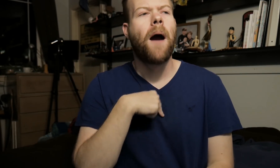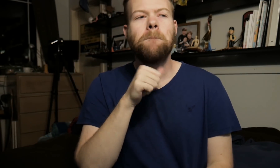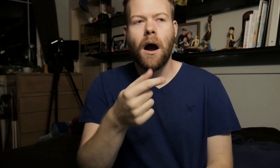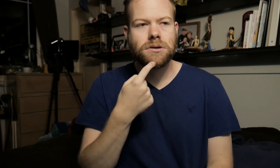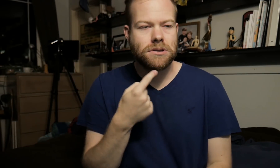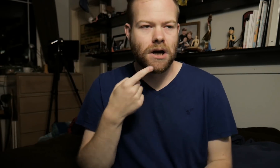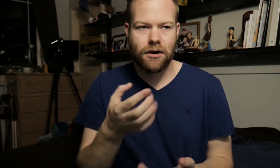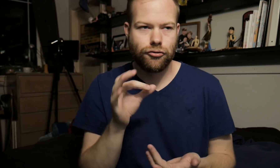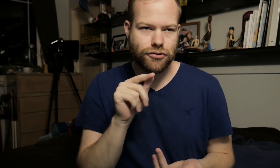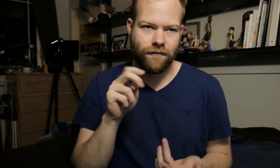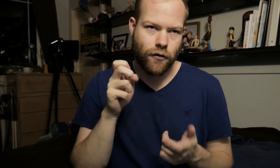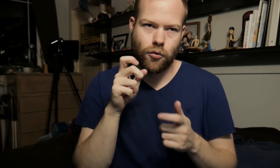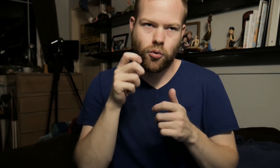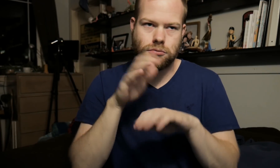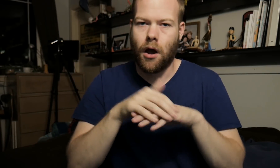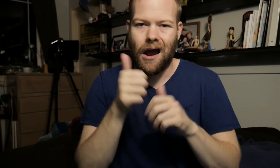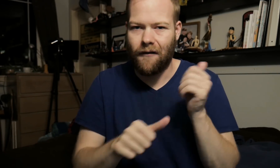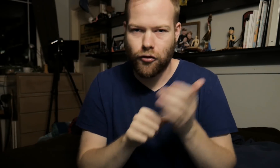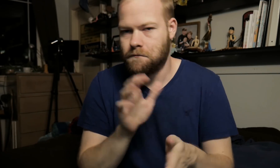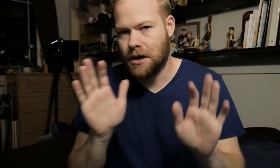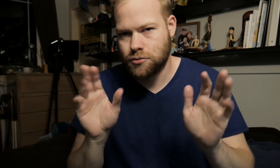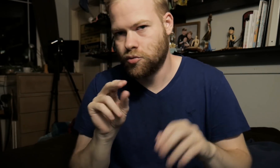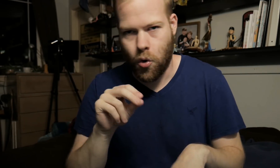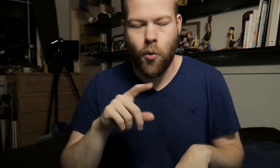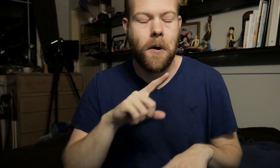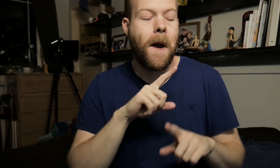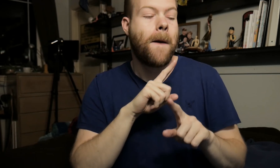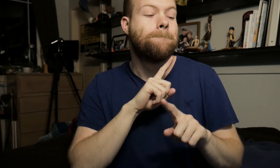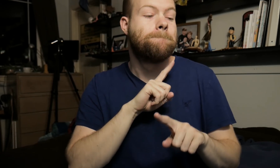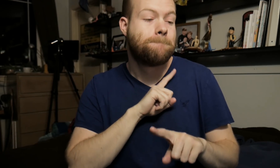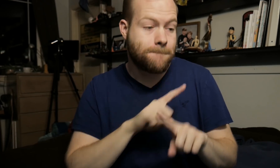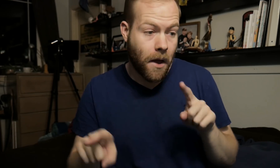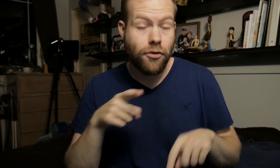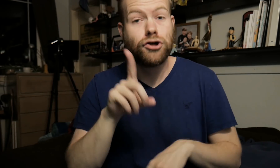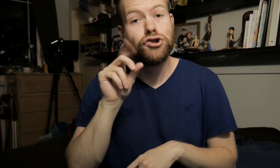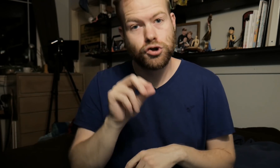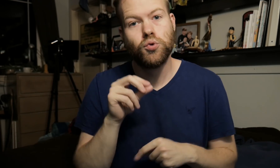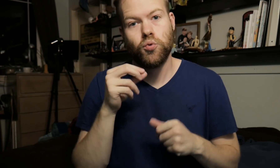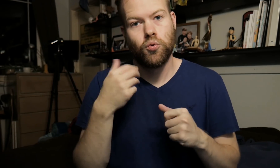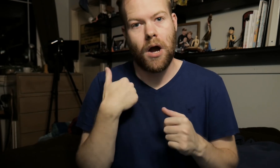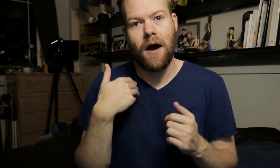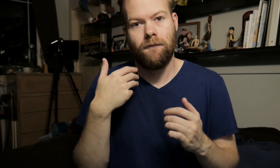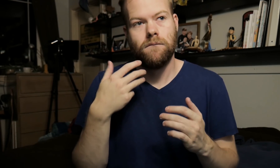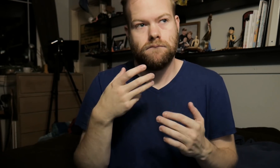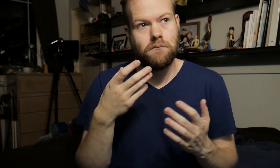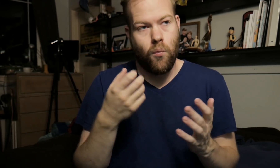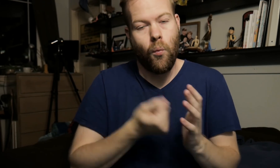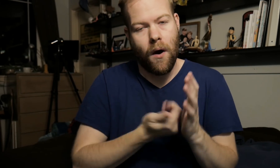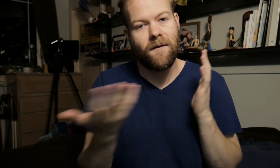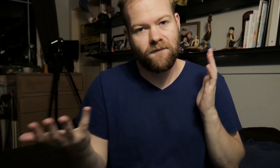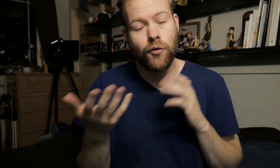I'm not saying there's a footnote on every page, no. But they do have a quite a few.